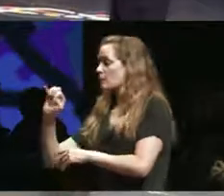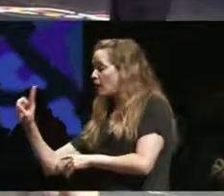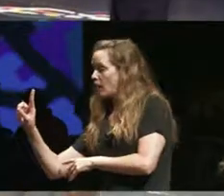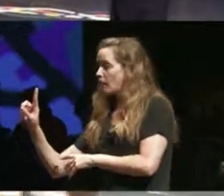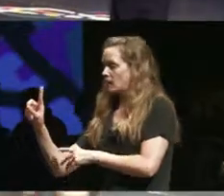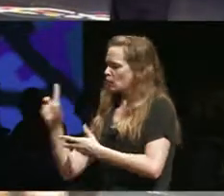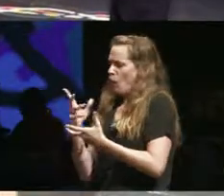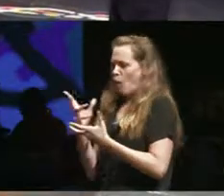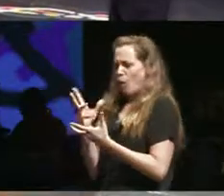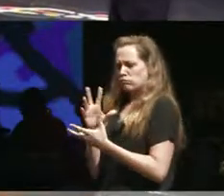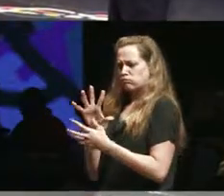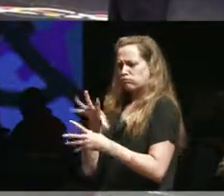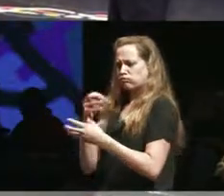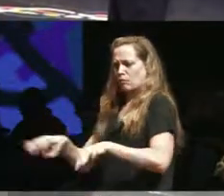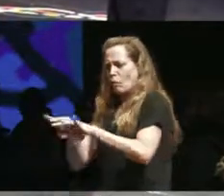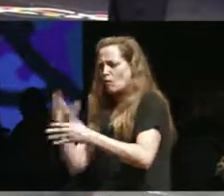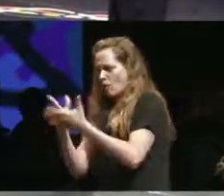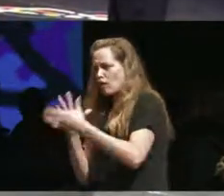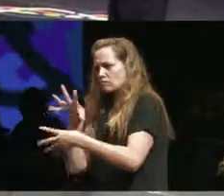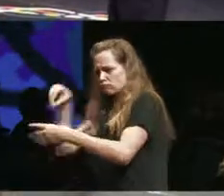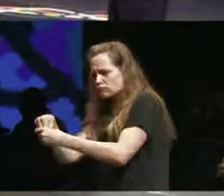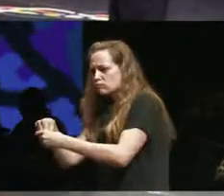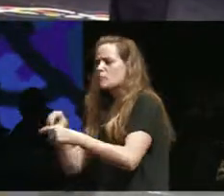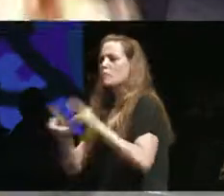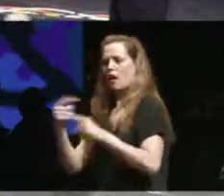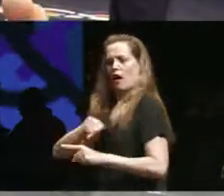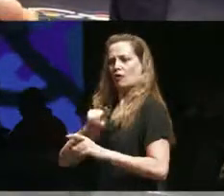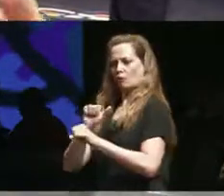part of the fabric right? But that our work is being taken out of the